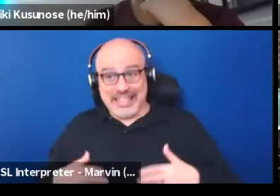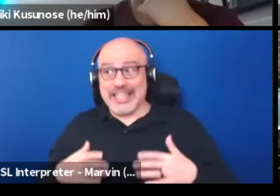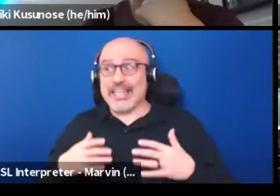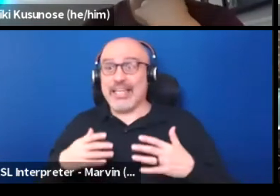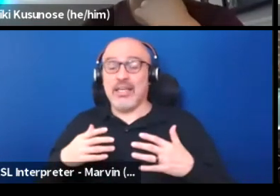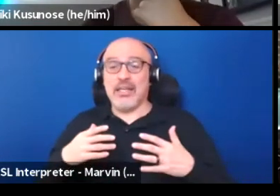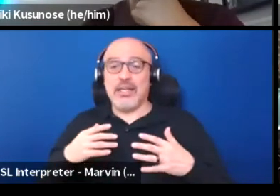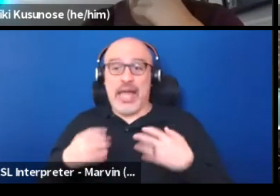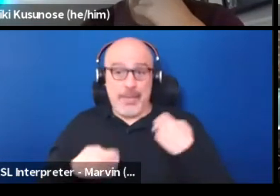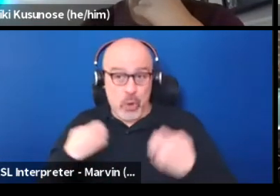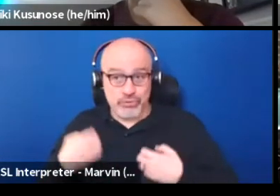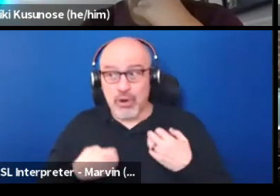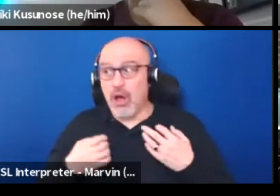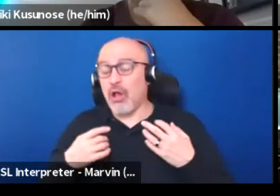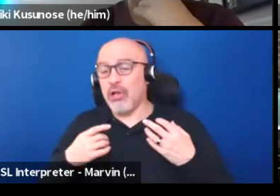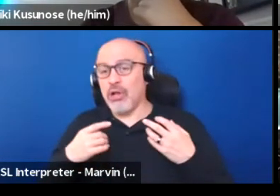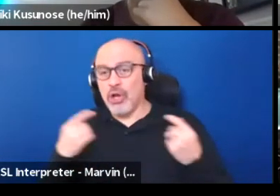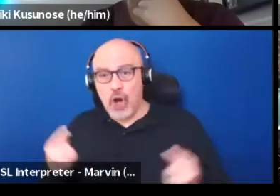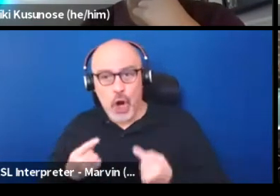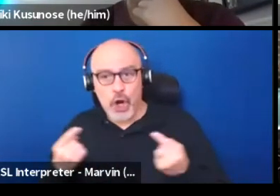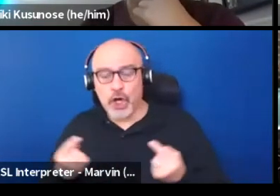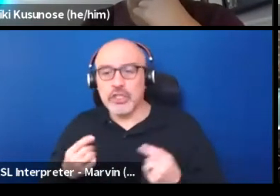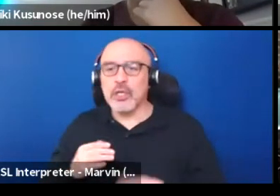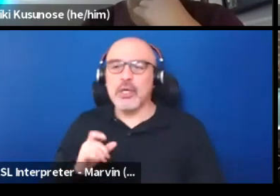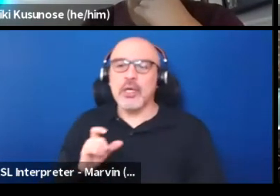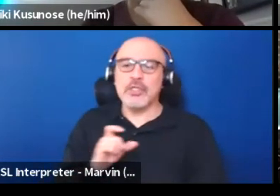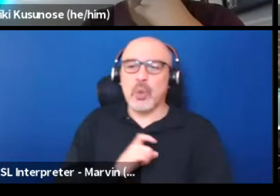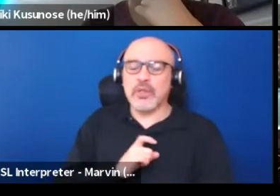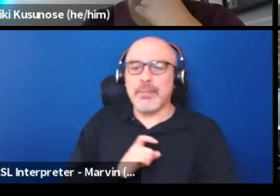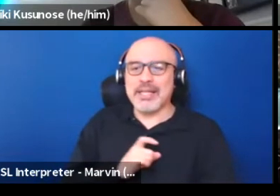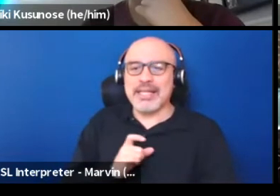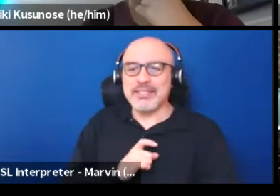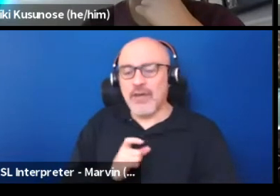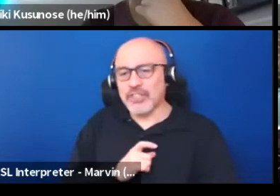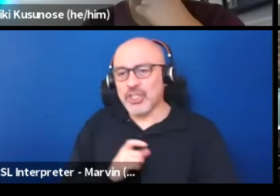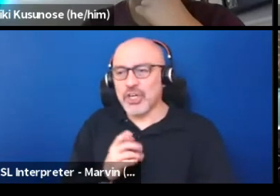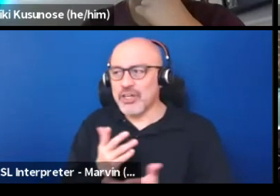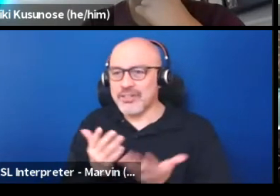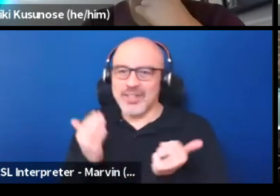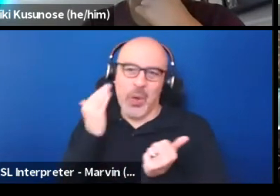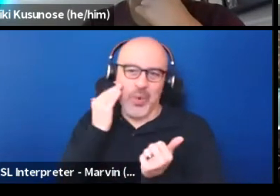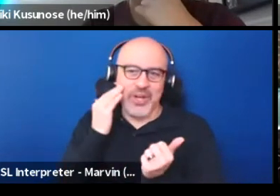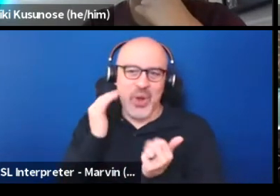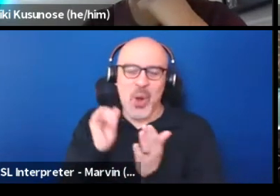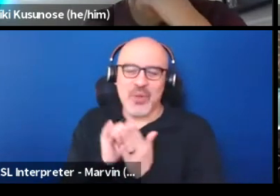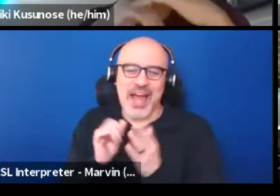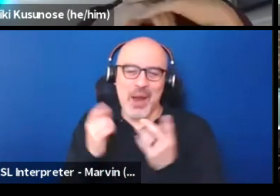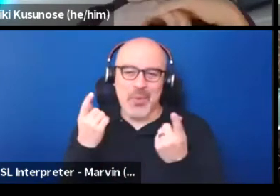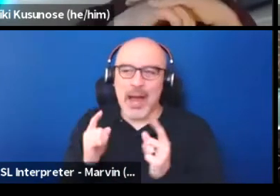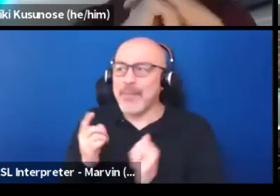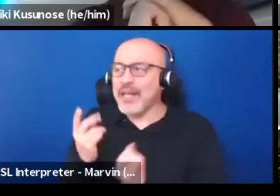going through a lot of emotion. And so police officers who are predominantly male as well, we'd only see once I have a situation.